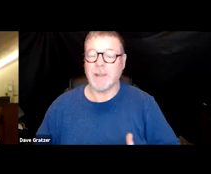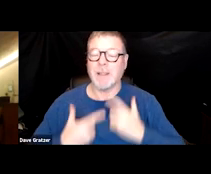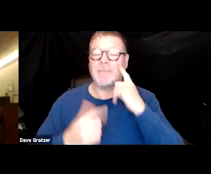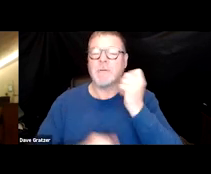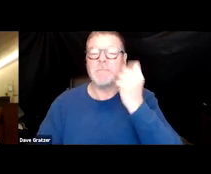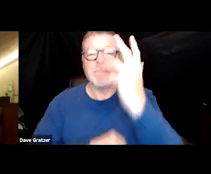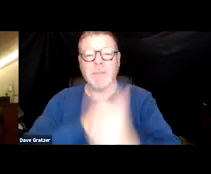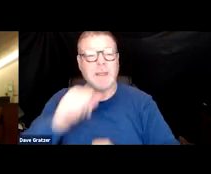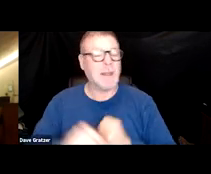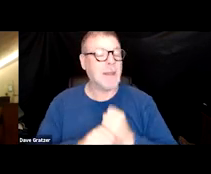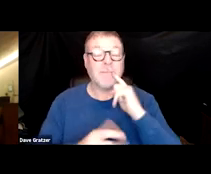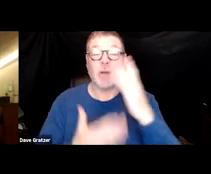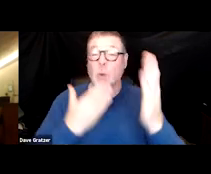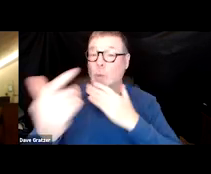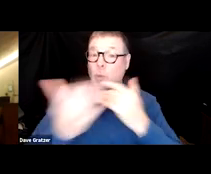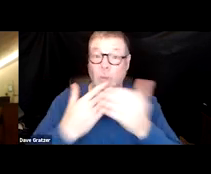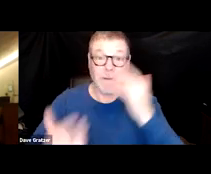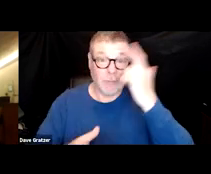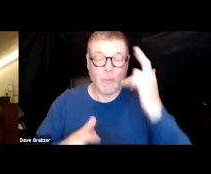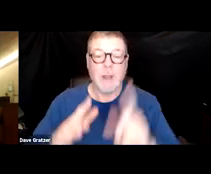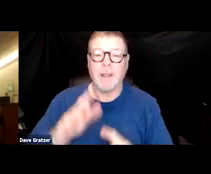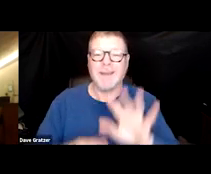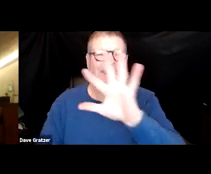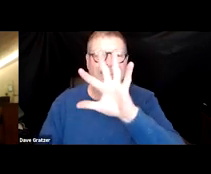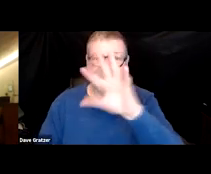and for whatever reason, it could be 50 years later,